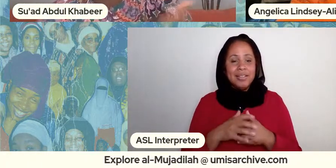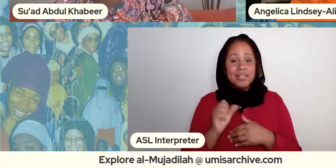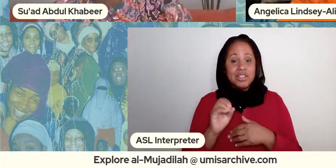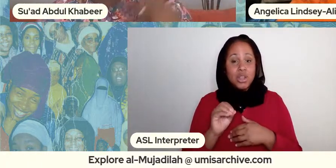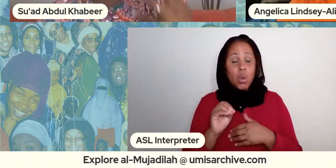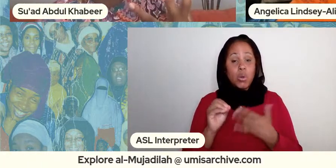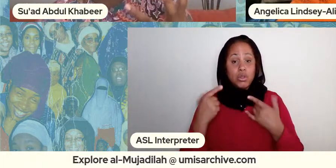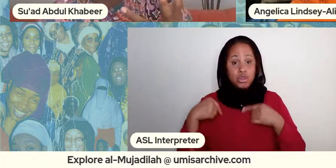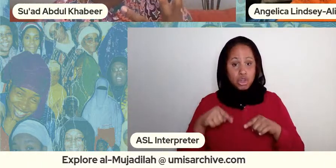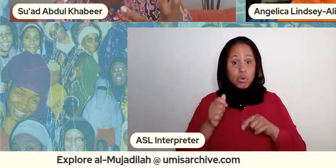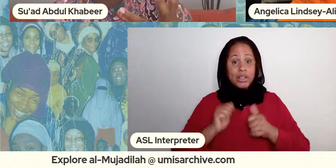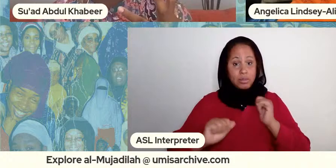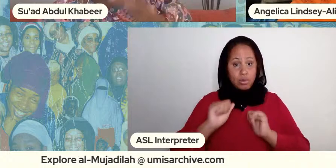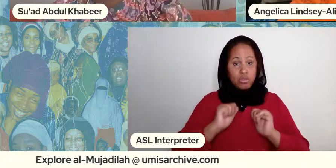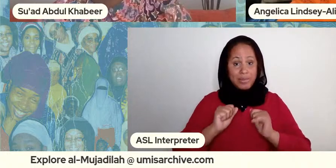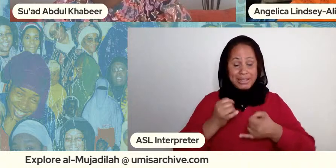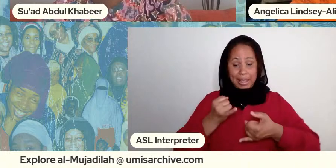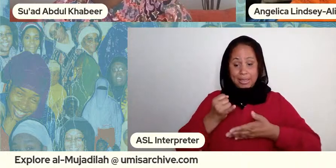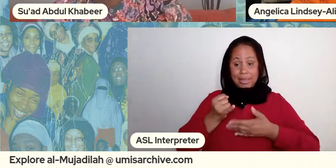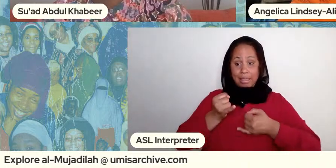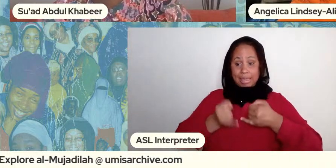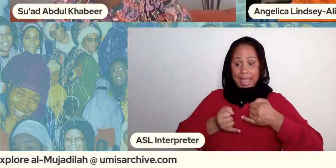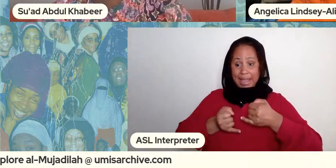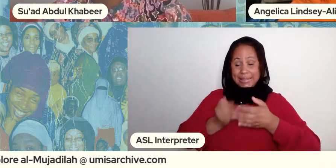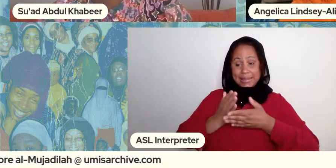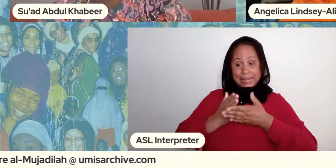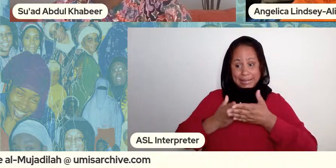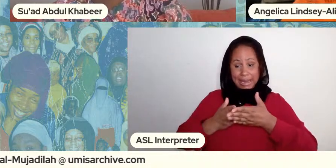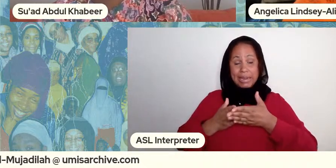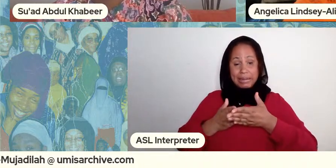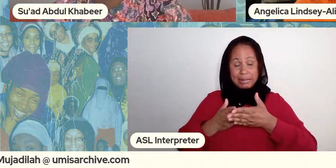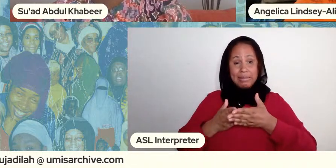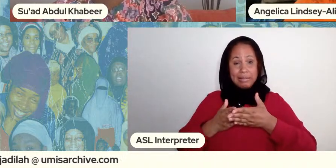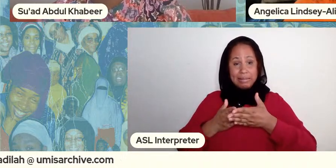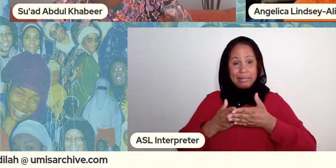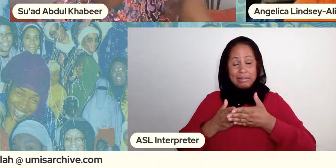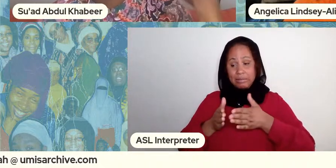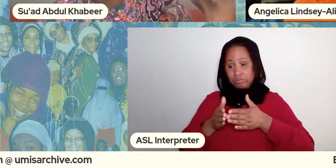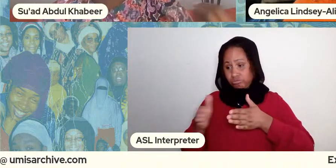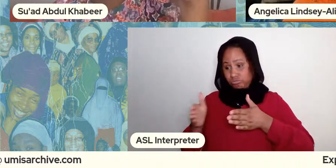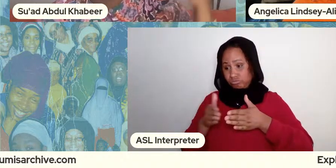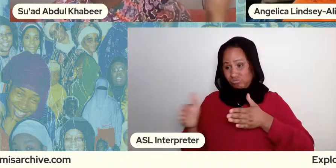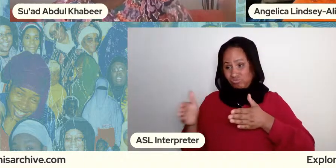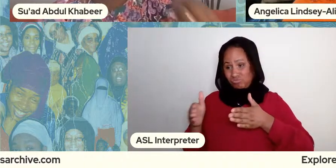piece right the last scene right is um kind of thinking about it ends with like the cis godhears